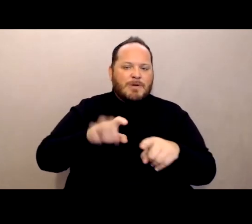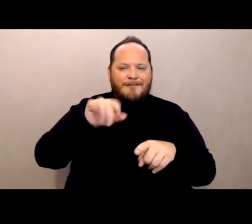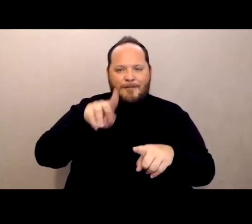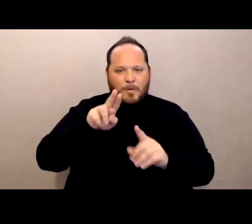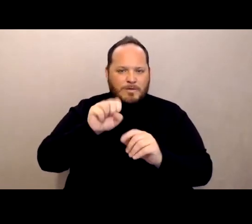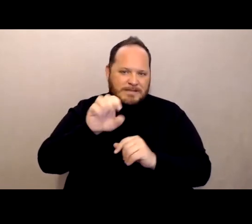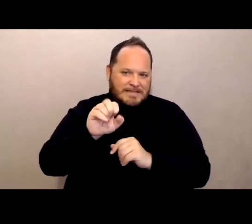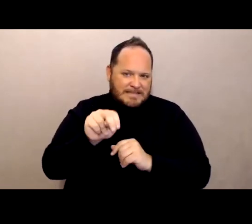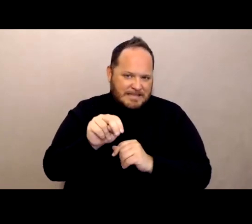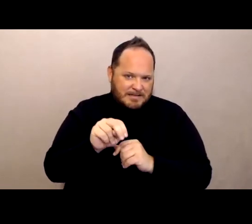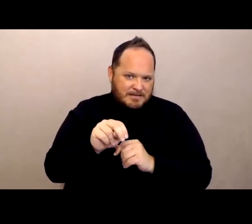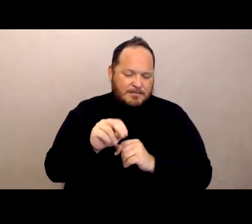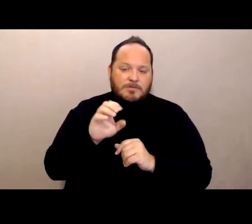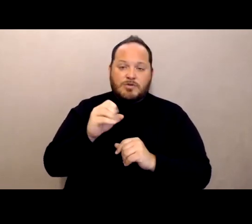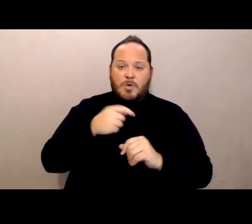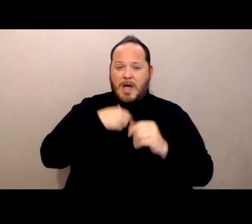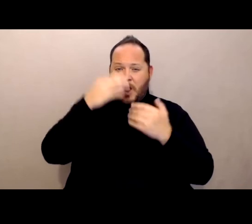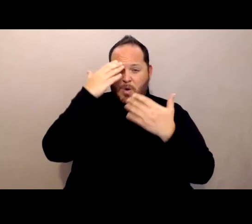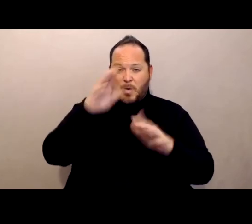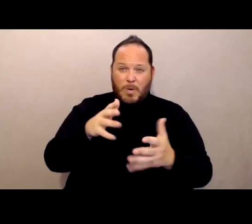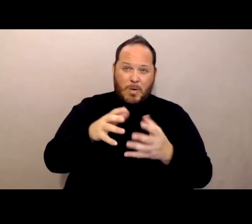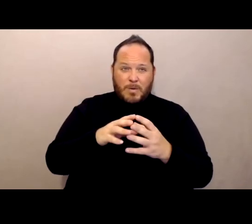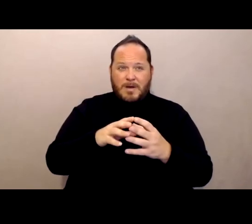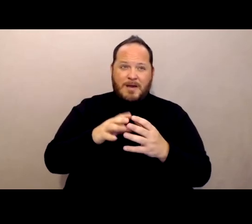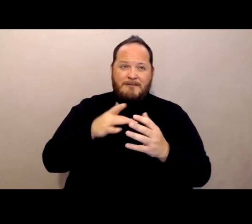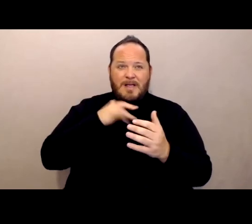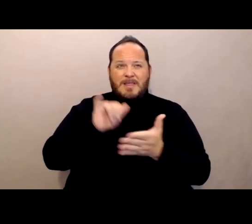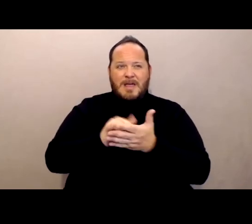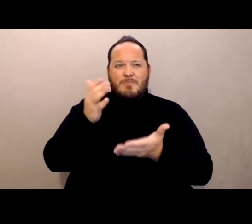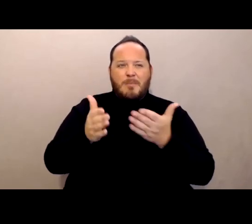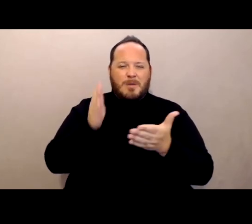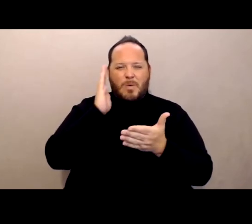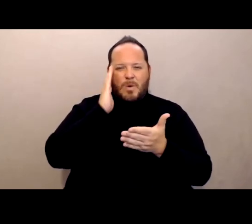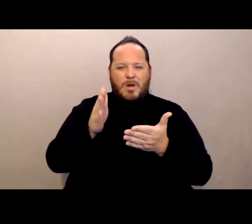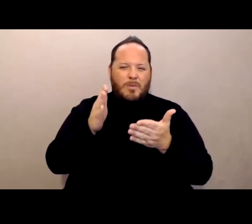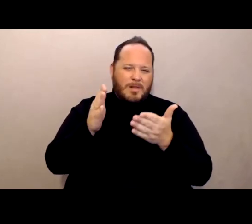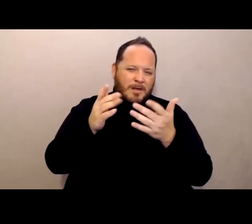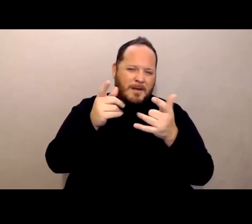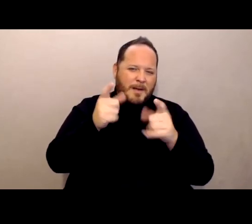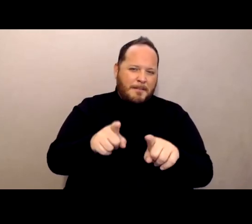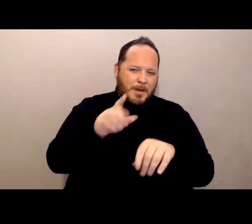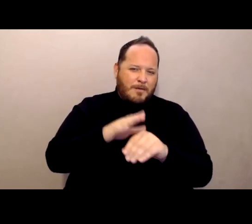So I don't know if that's probably where we would be on staff people who refuse to be vaccinated,